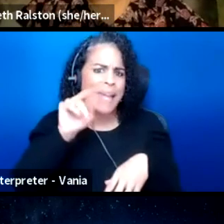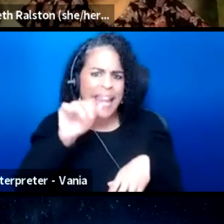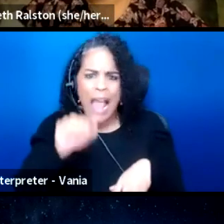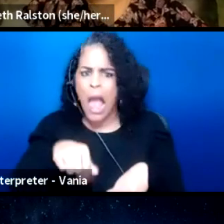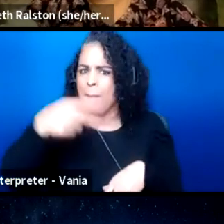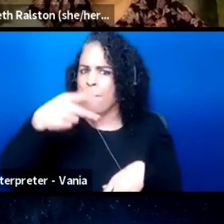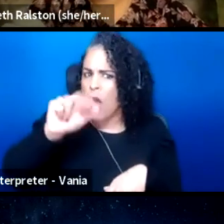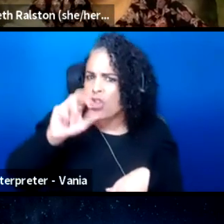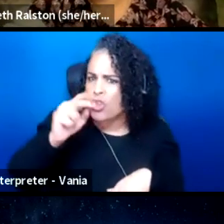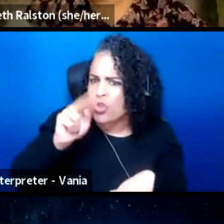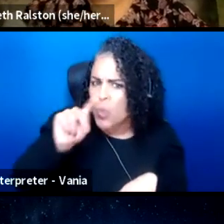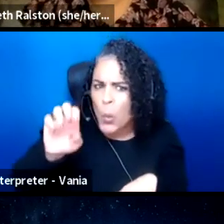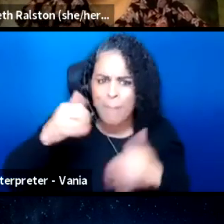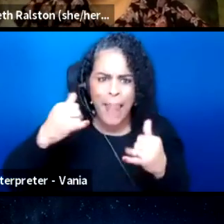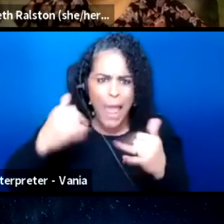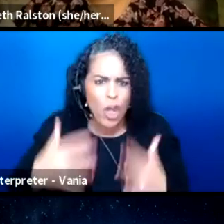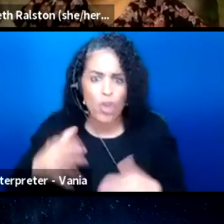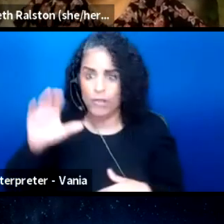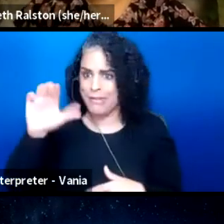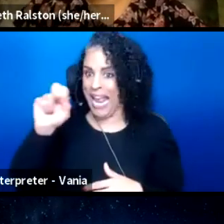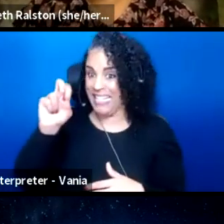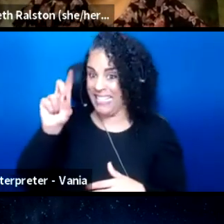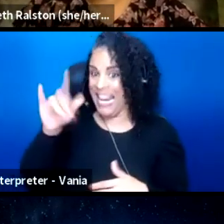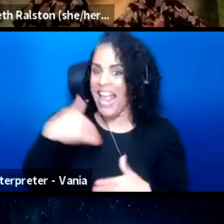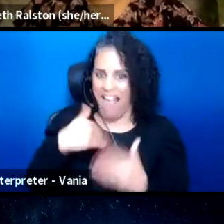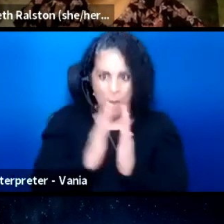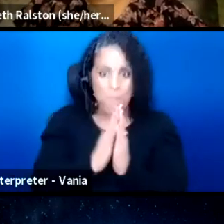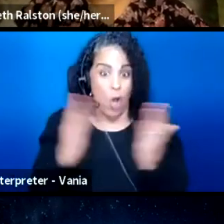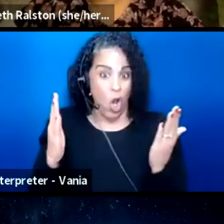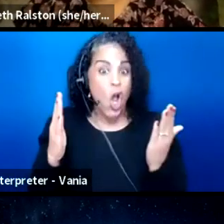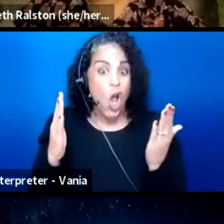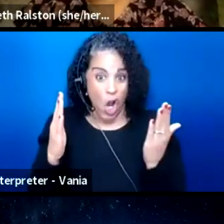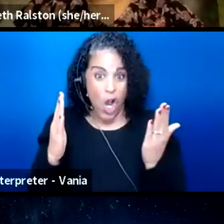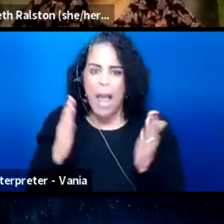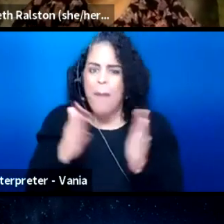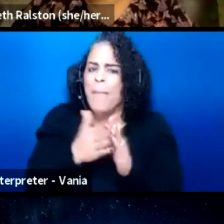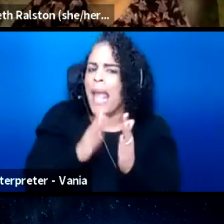Cassidy has a book, "Becoming an Exceptional Leader,"